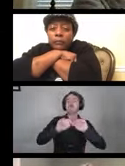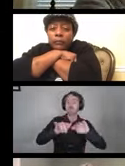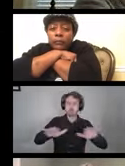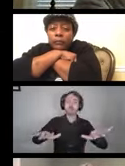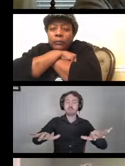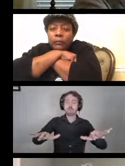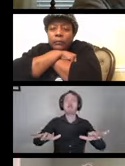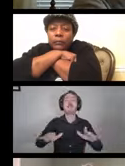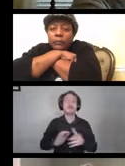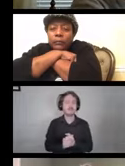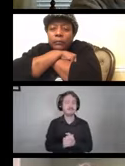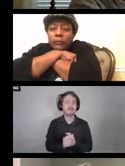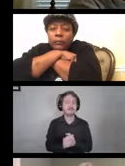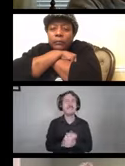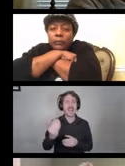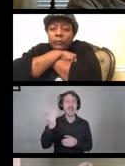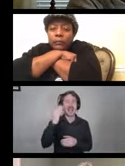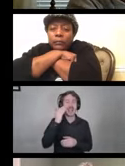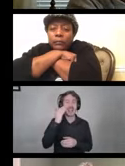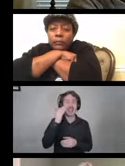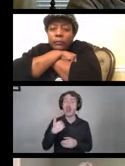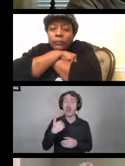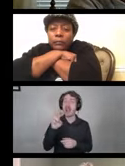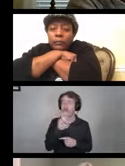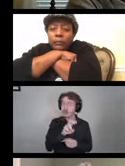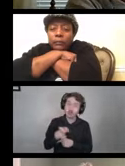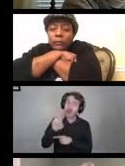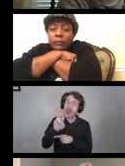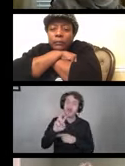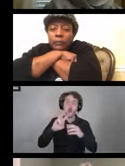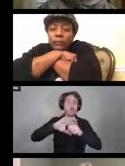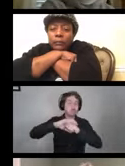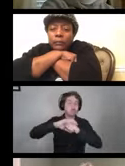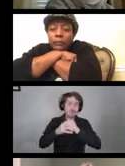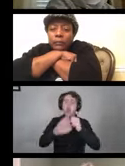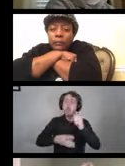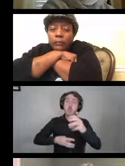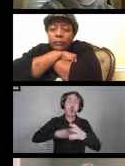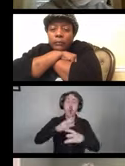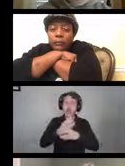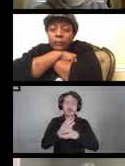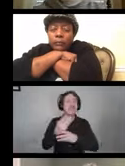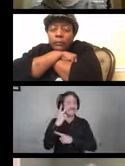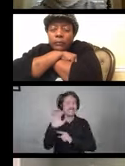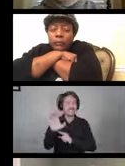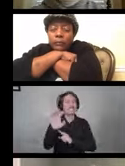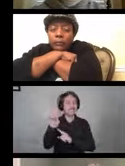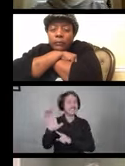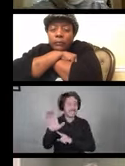I know everywhere in the world that I've traveled, I see the CDC guidelines that was pre-COVID.